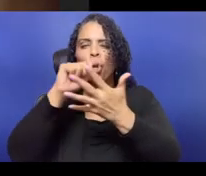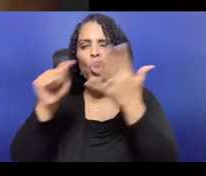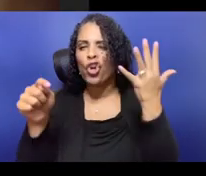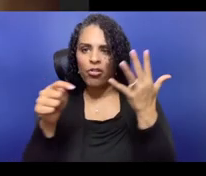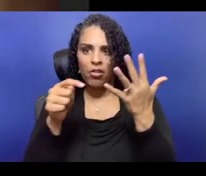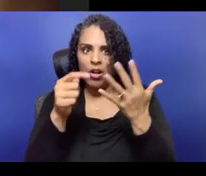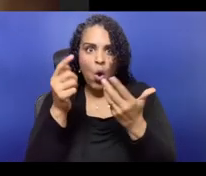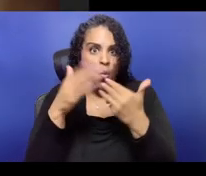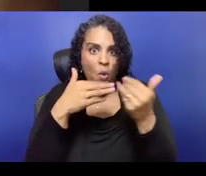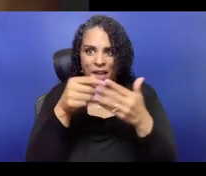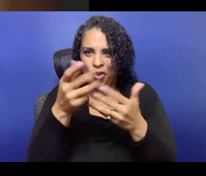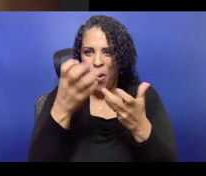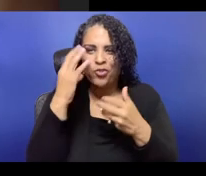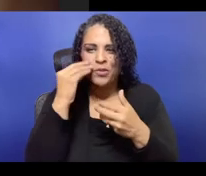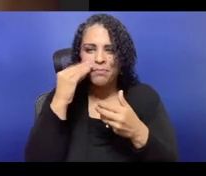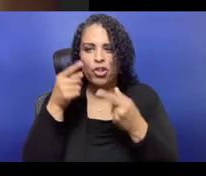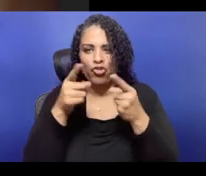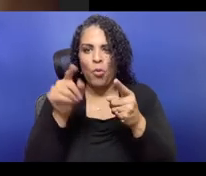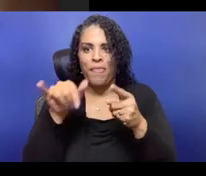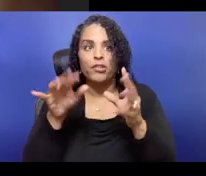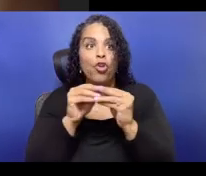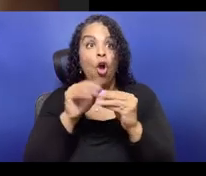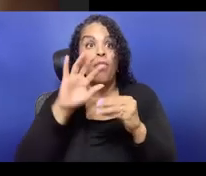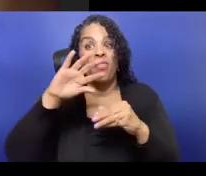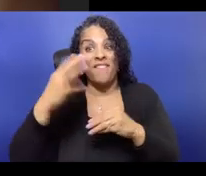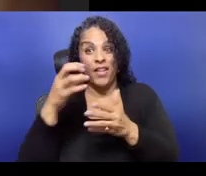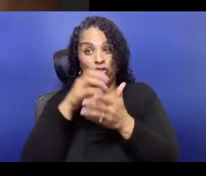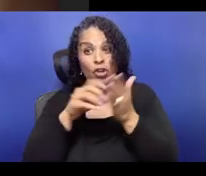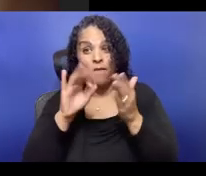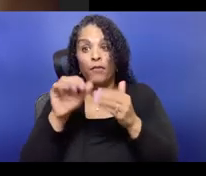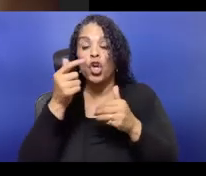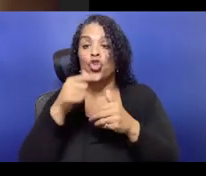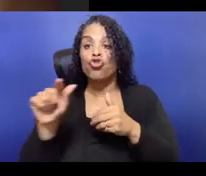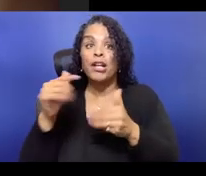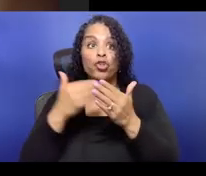that doesn't make a ton of sense anymore, but there is some useful stuff on it.